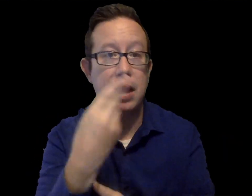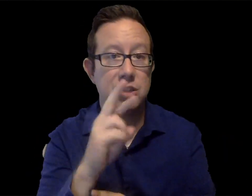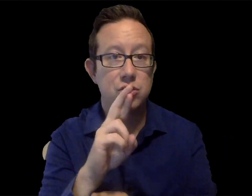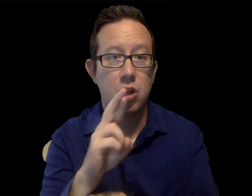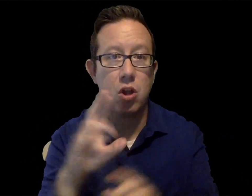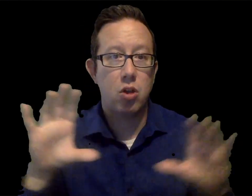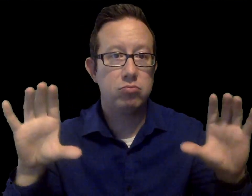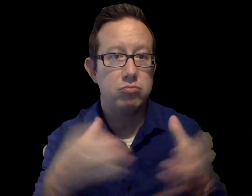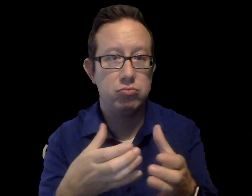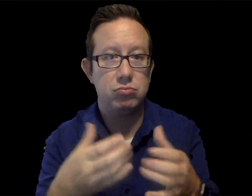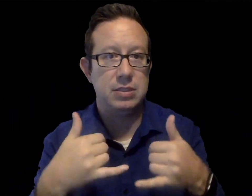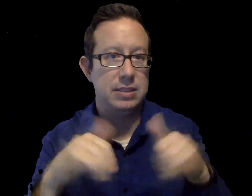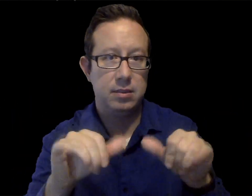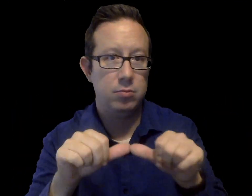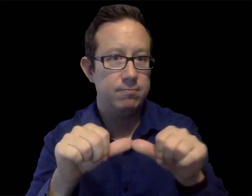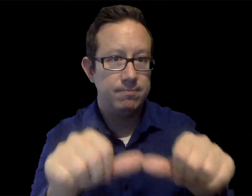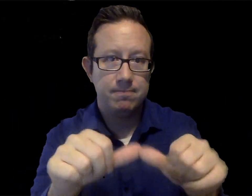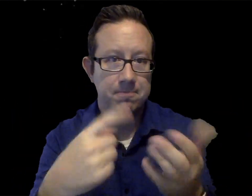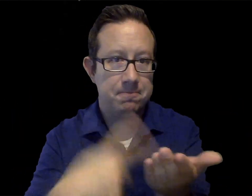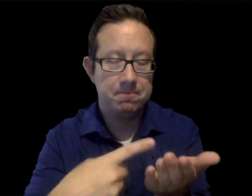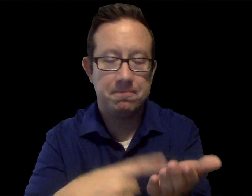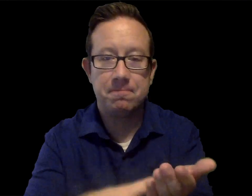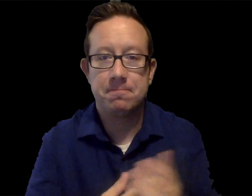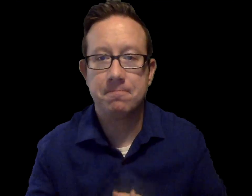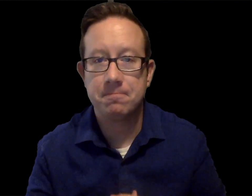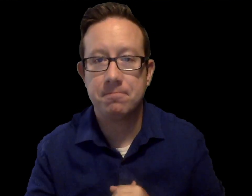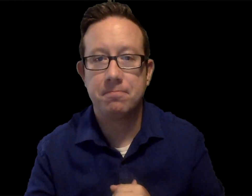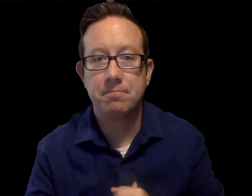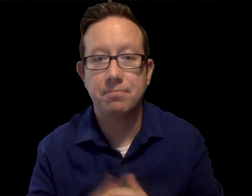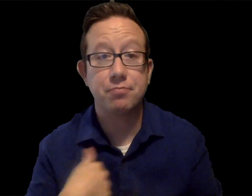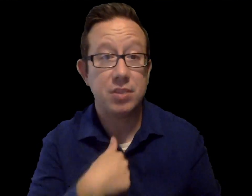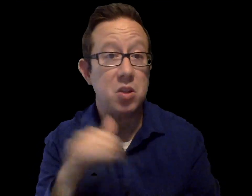legal, and HR staff, and will continue to do so.